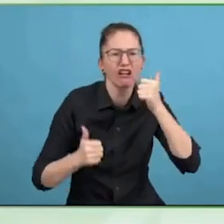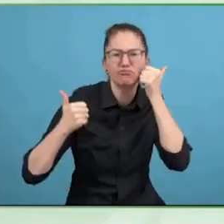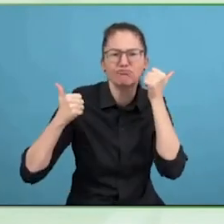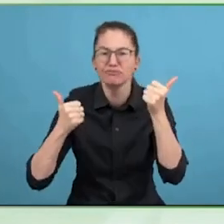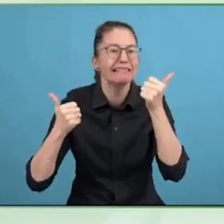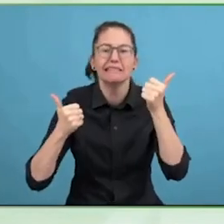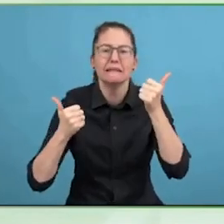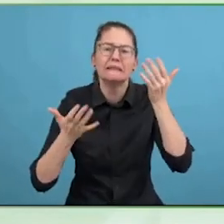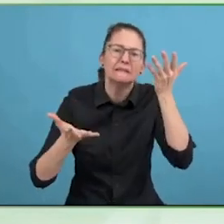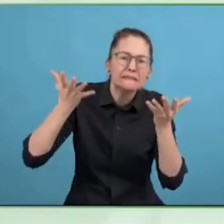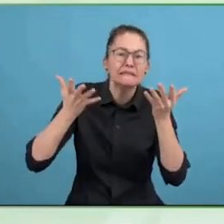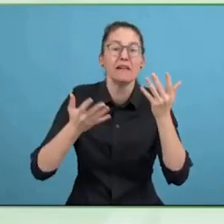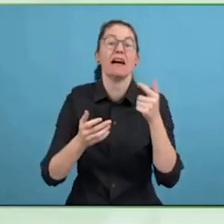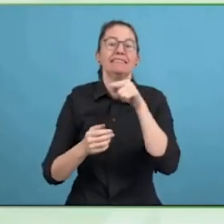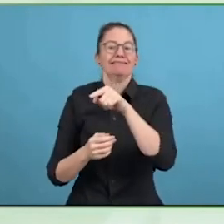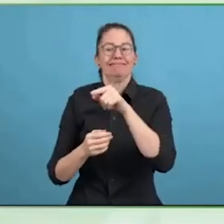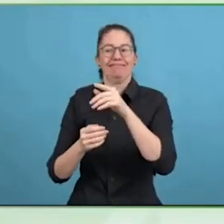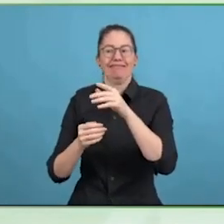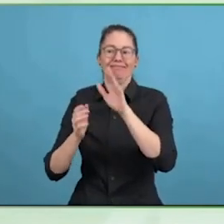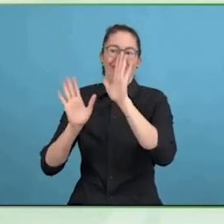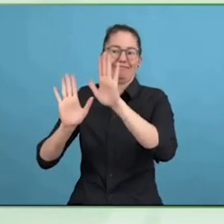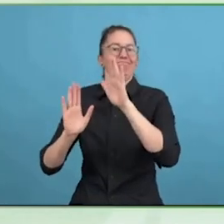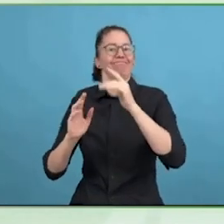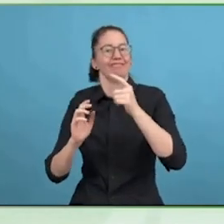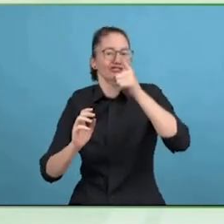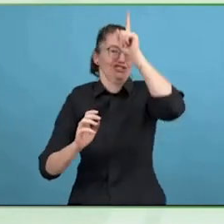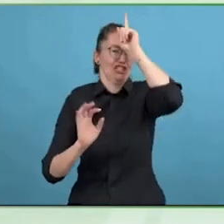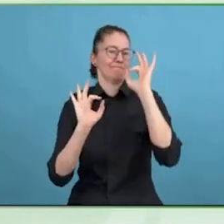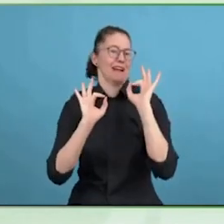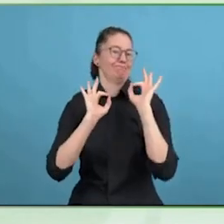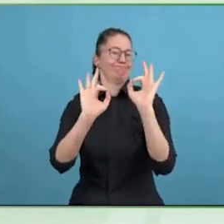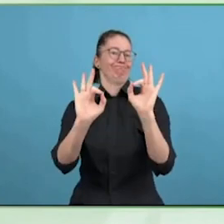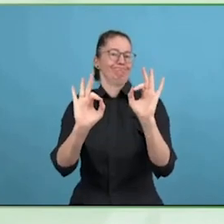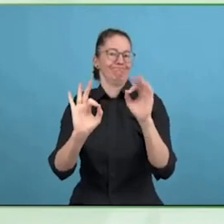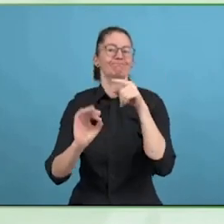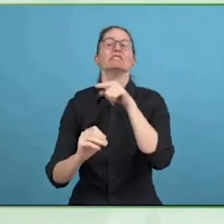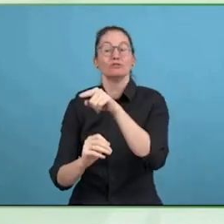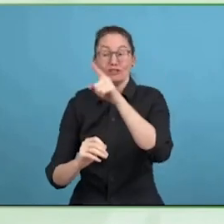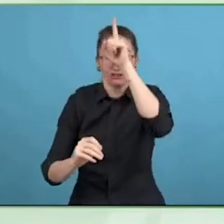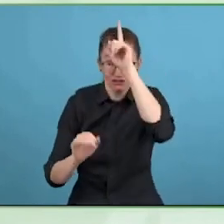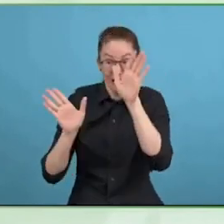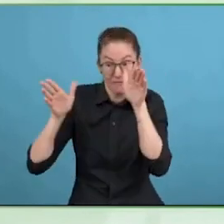And also cultural specialities that we have, so we know how